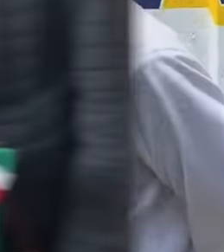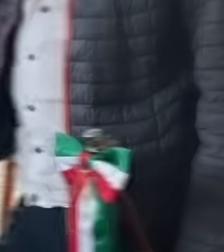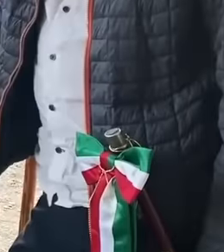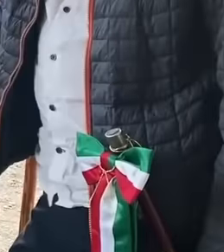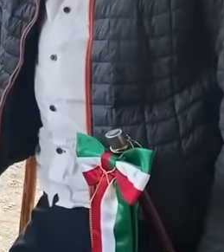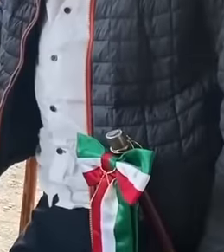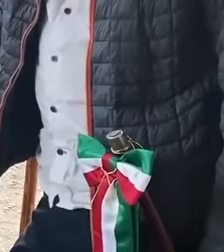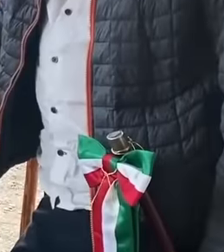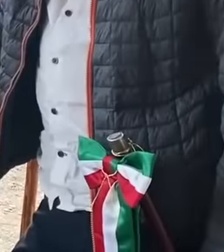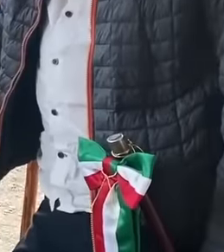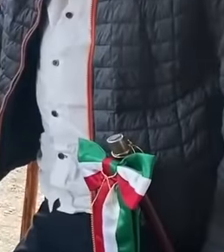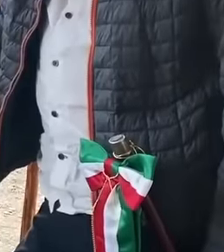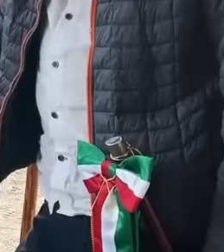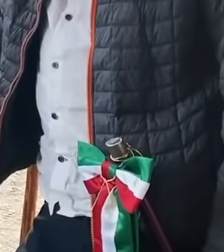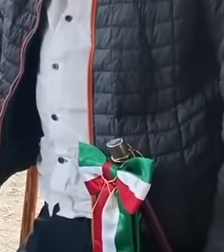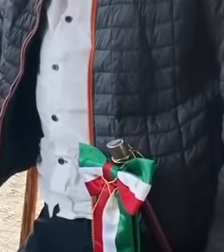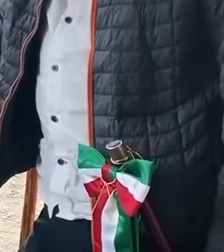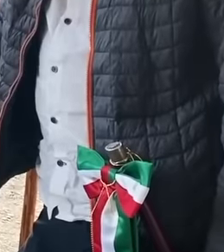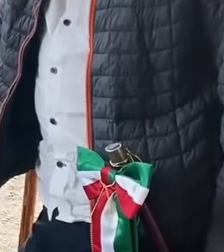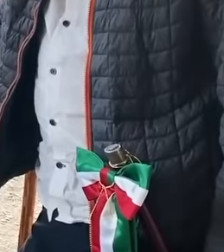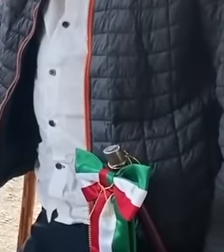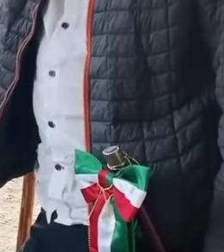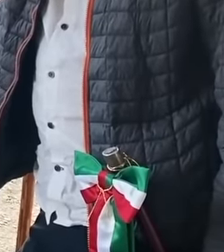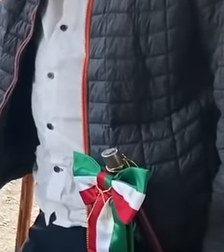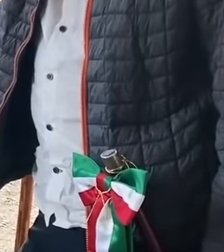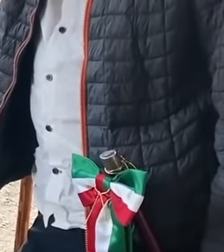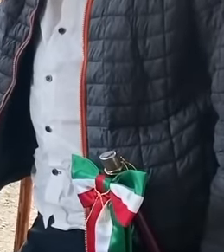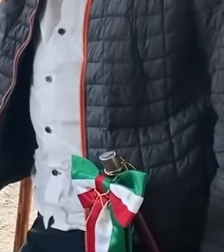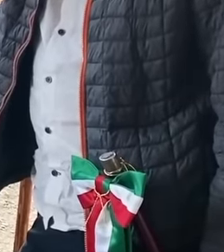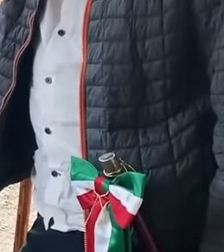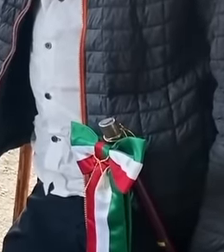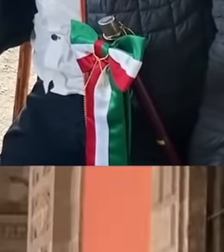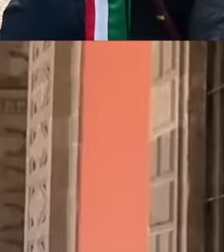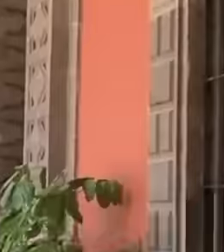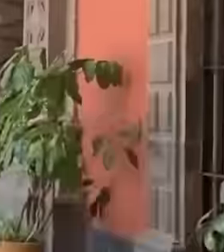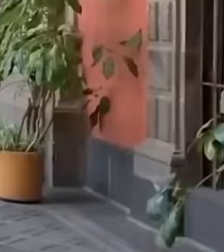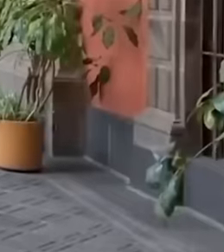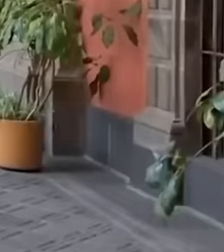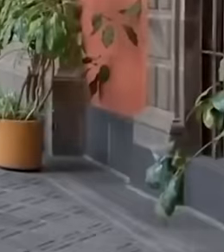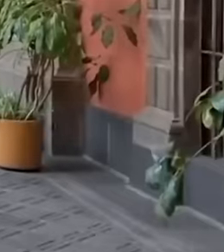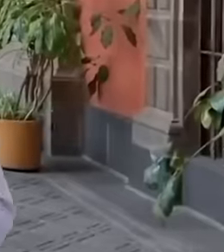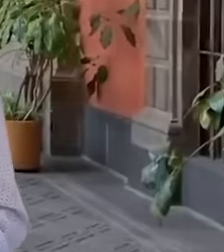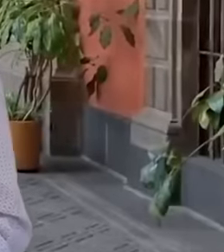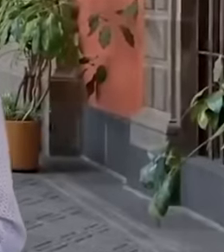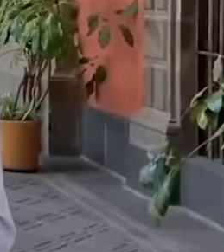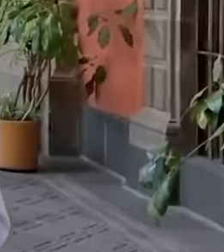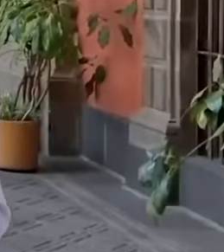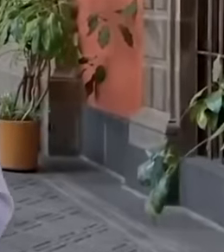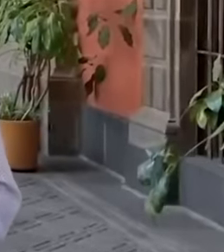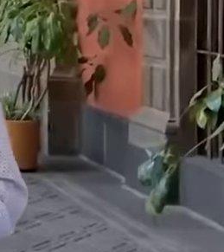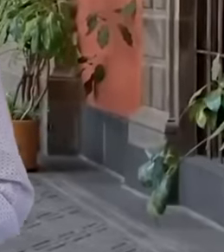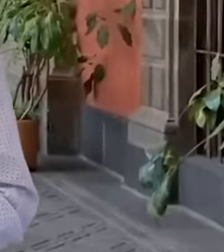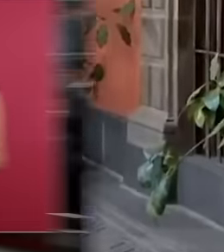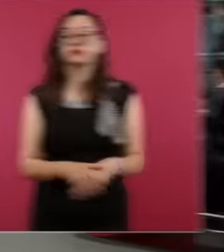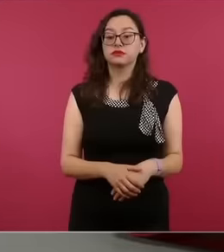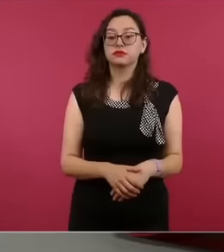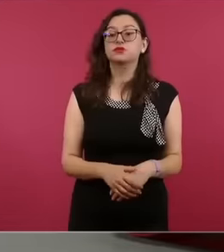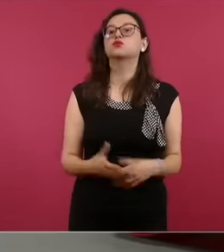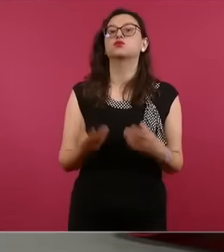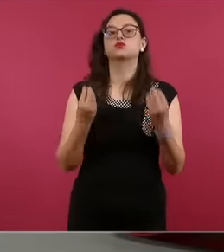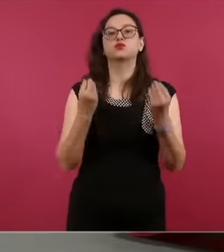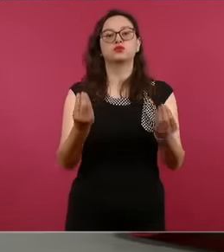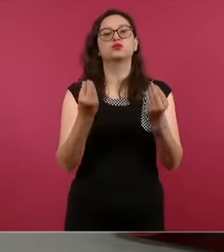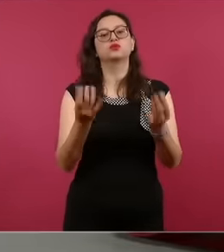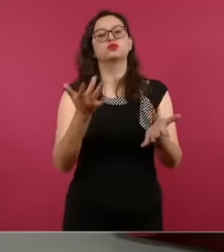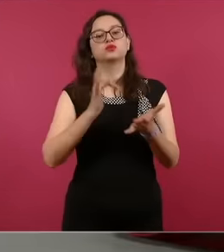and we saw a clear example today in the conference held by President López